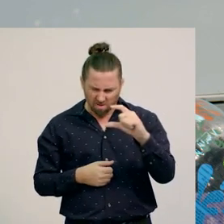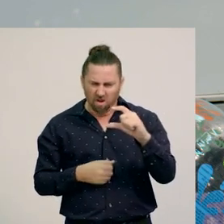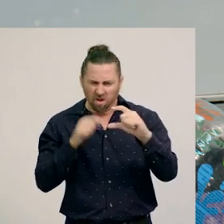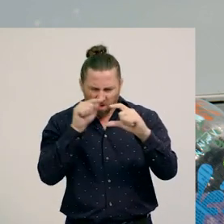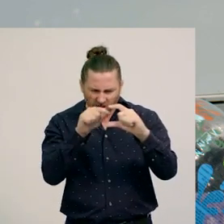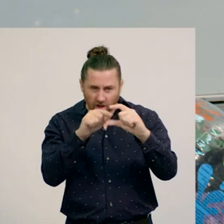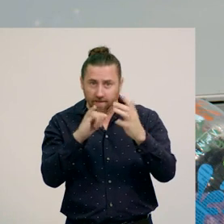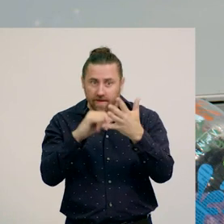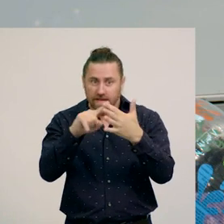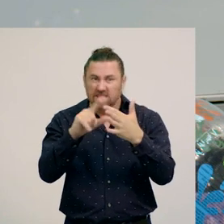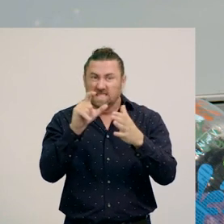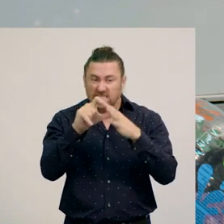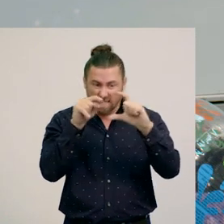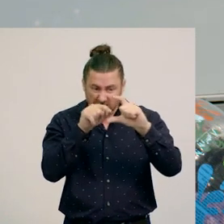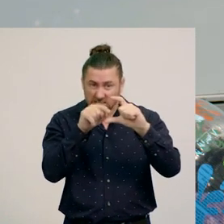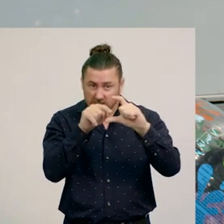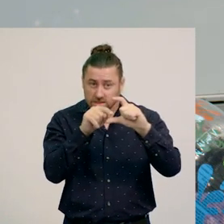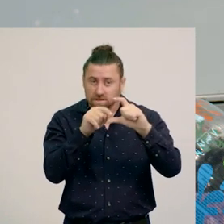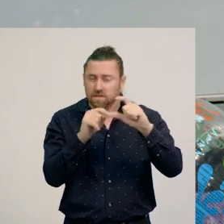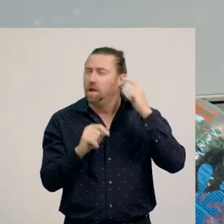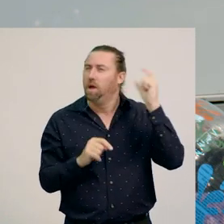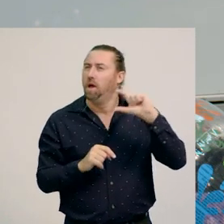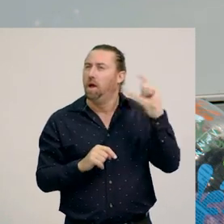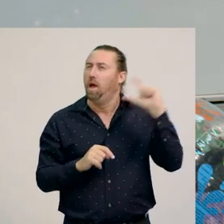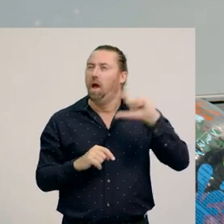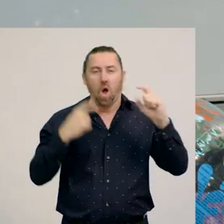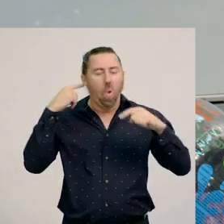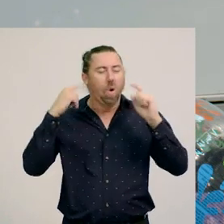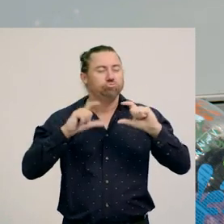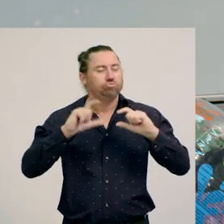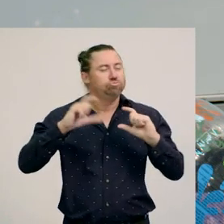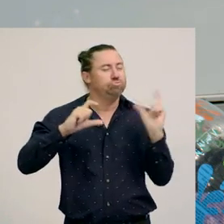So, that was hanging on a tree, and the seeds are still inside.